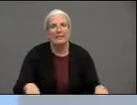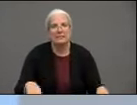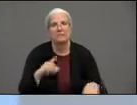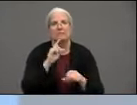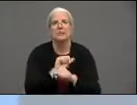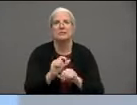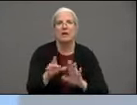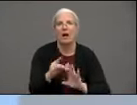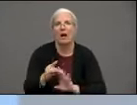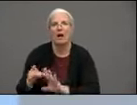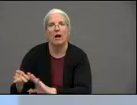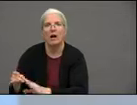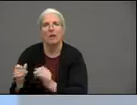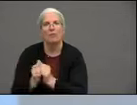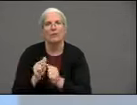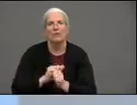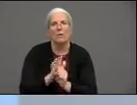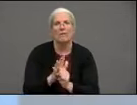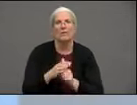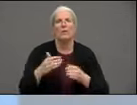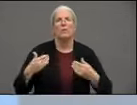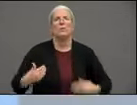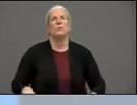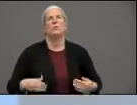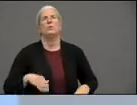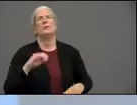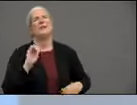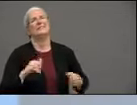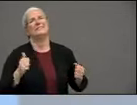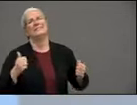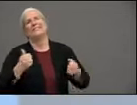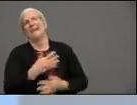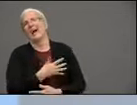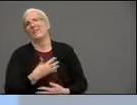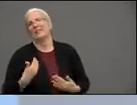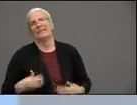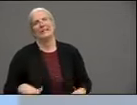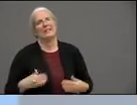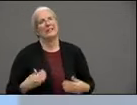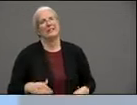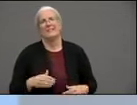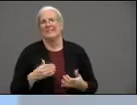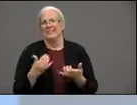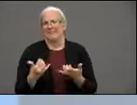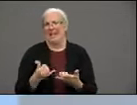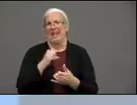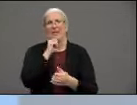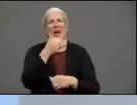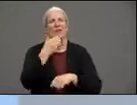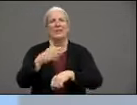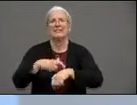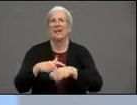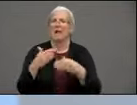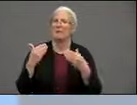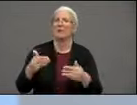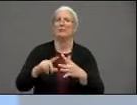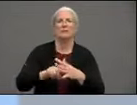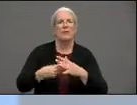and that that's scary that to me is scary and so right now is not the time to be in classrooms or impact